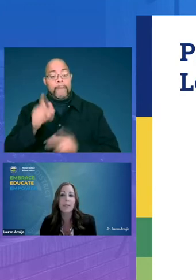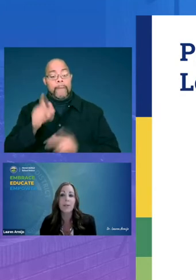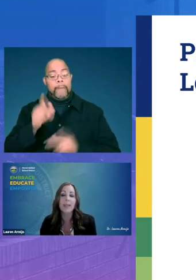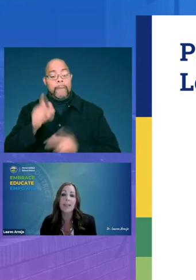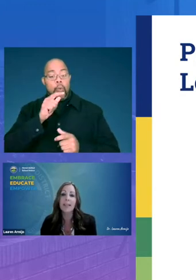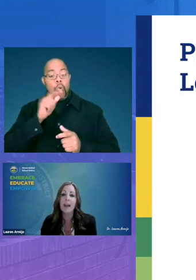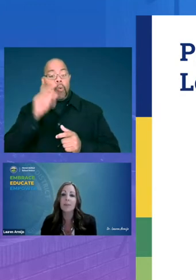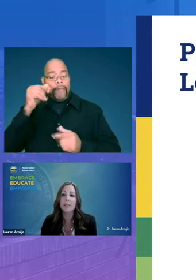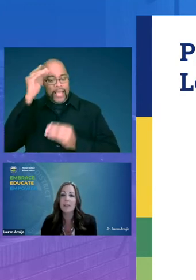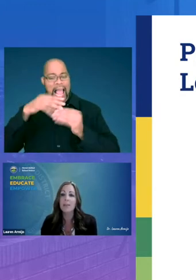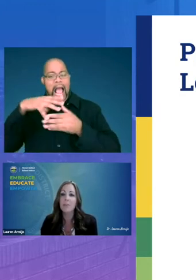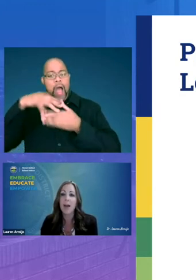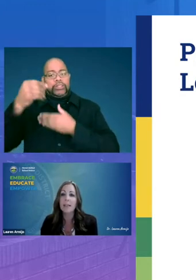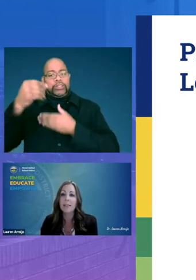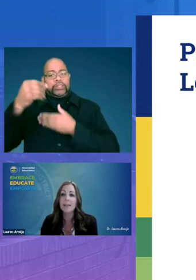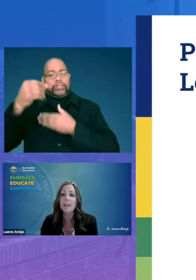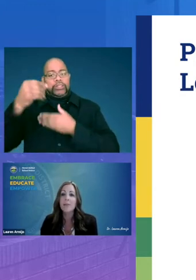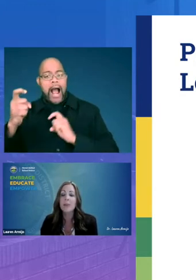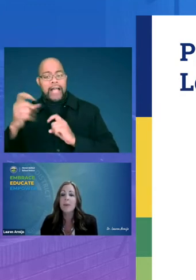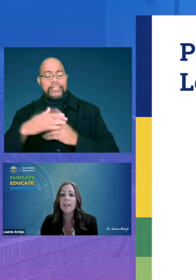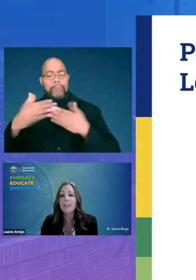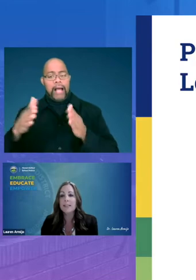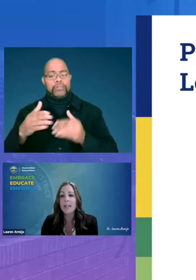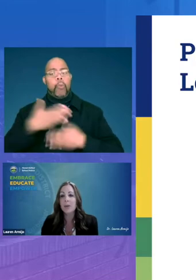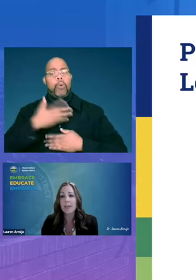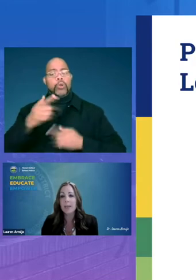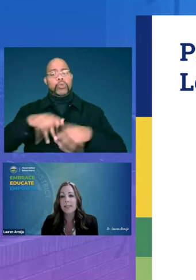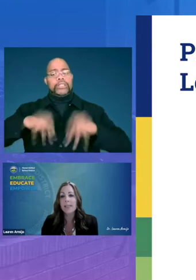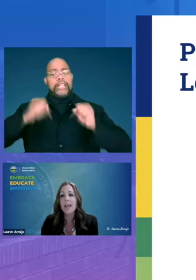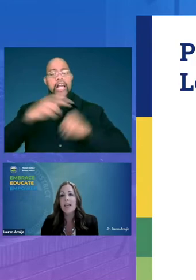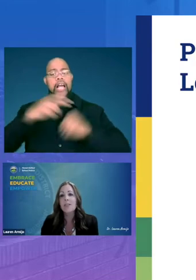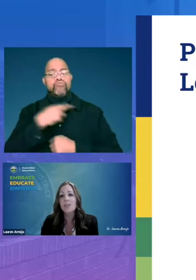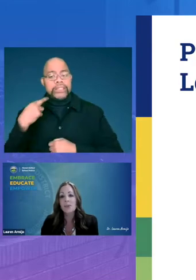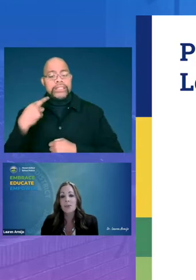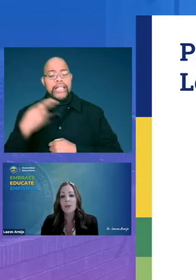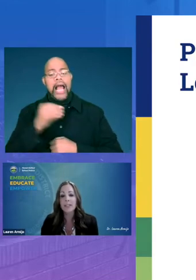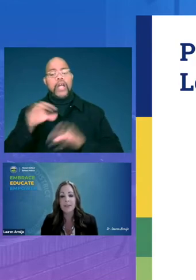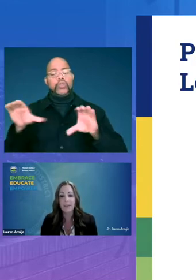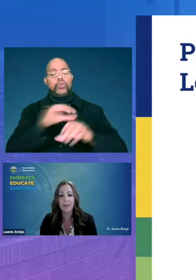be thinking outside of the box be willing to take risks and do the work differently